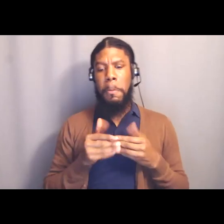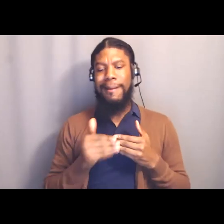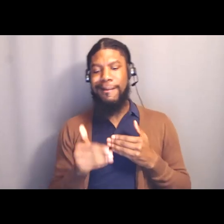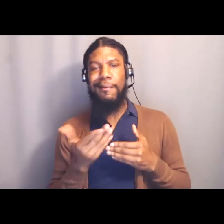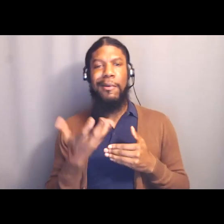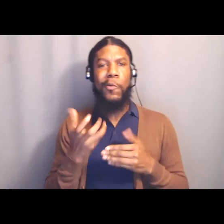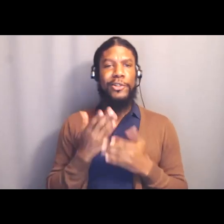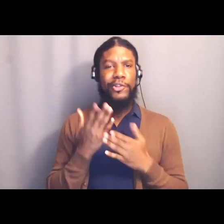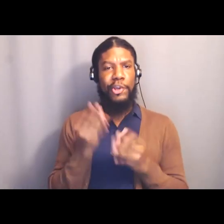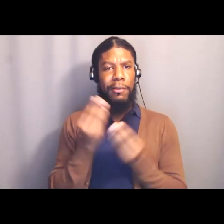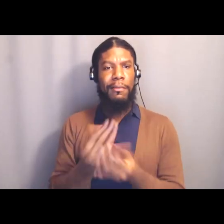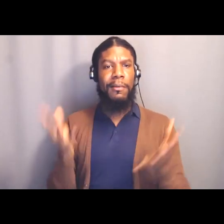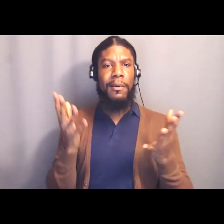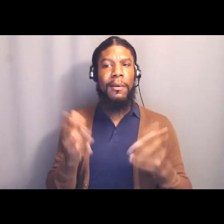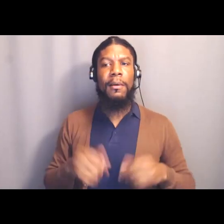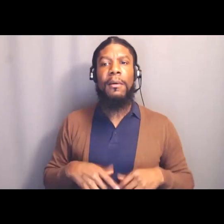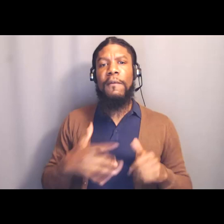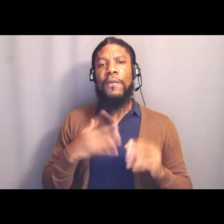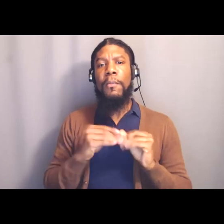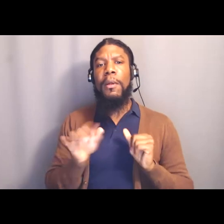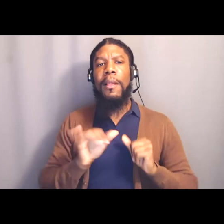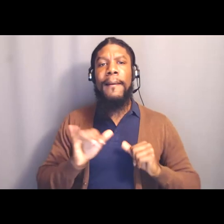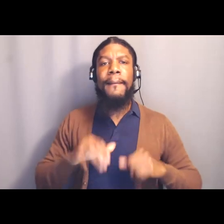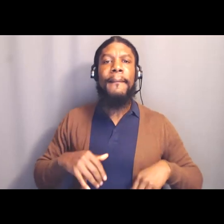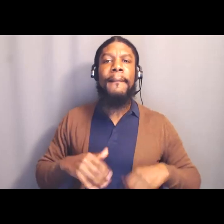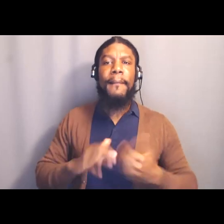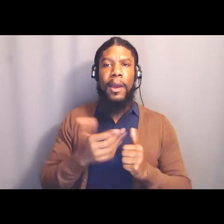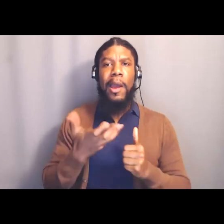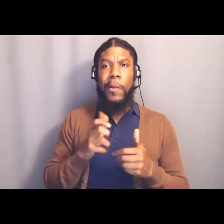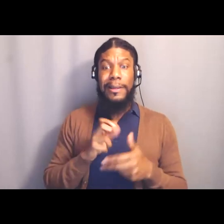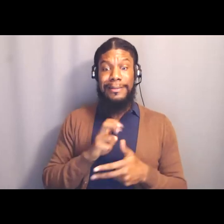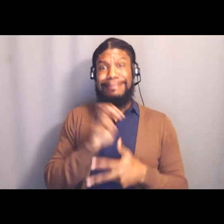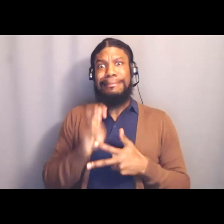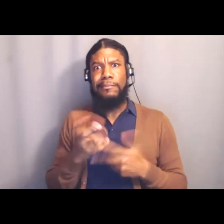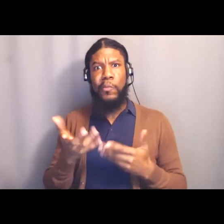which is like, you know, it feels like more like how I want to get to the next phase of what we're doing,